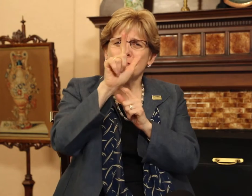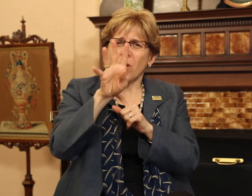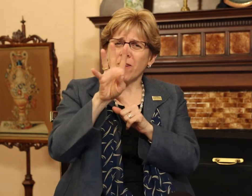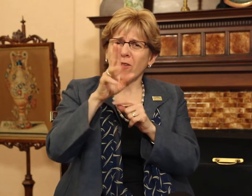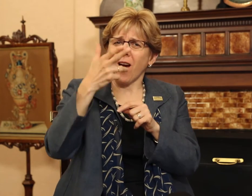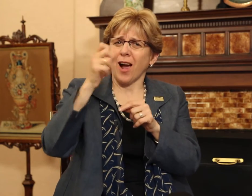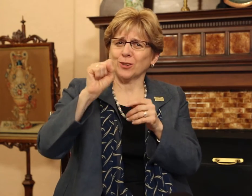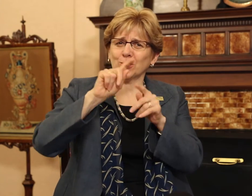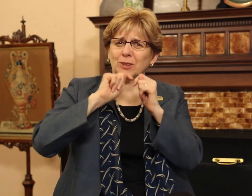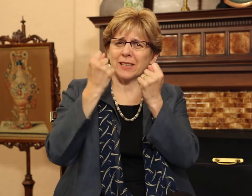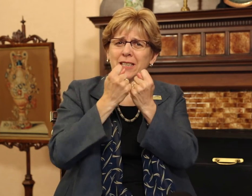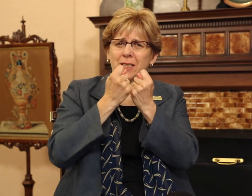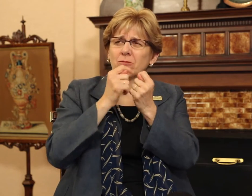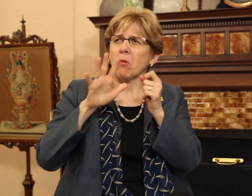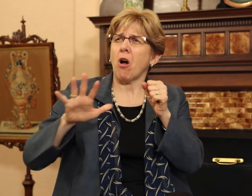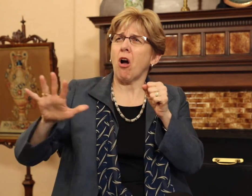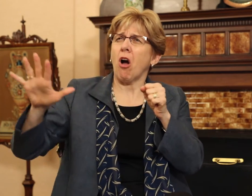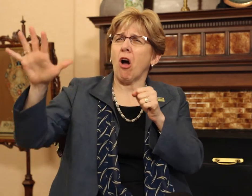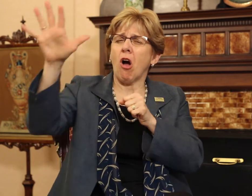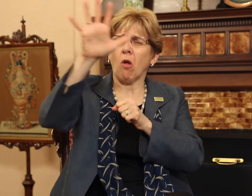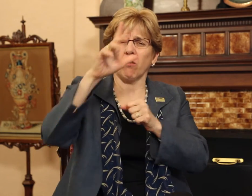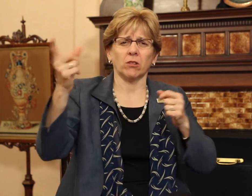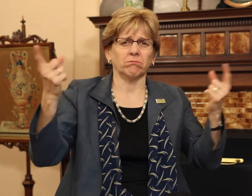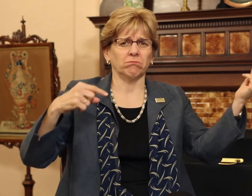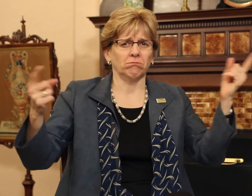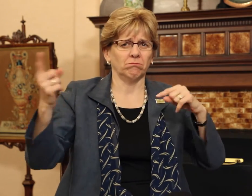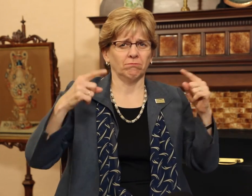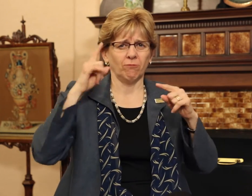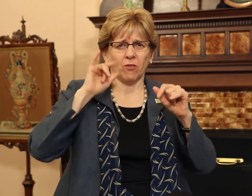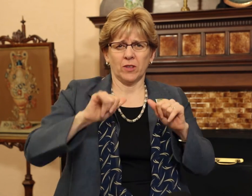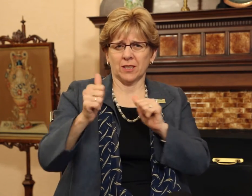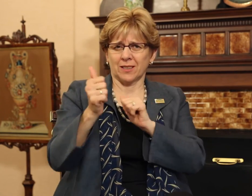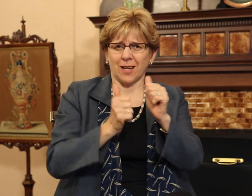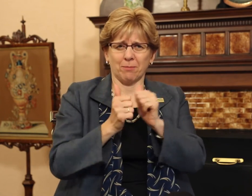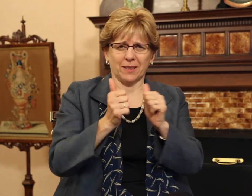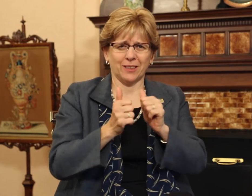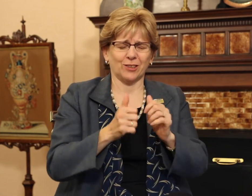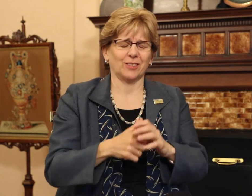Gallaudet, with 24 high school teams from all over the U.S. present for this competition.